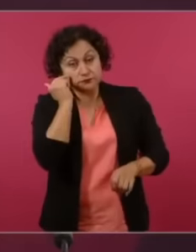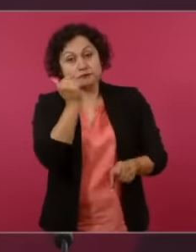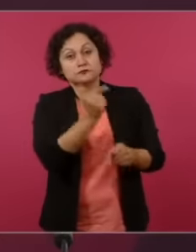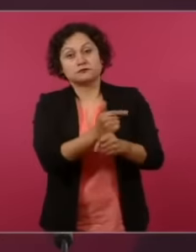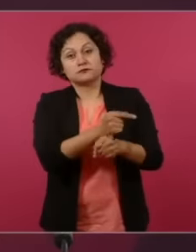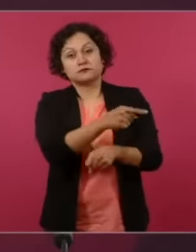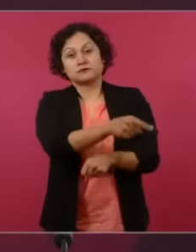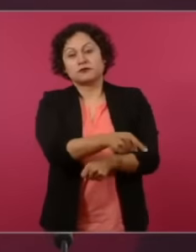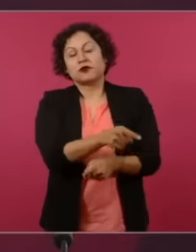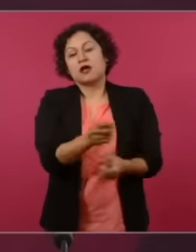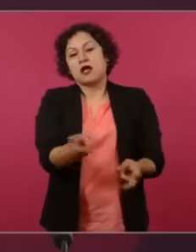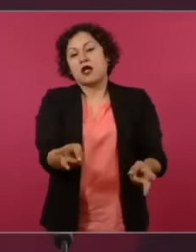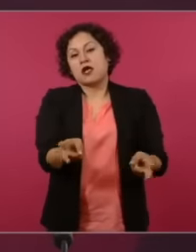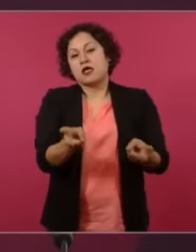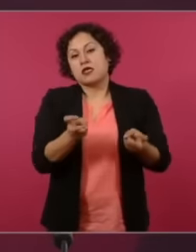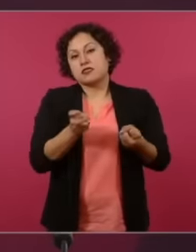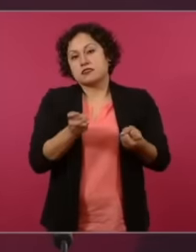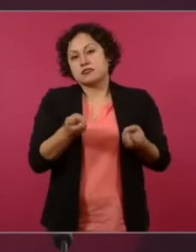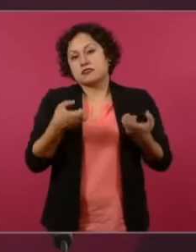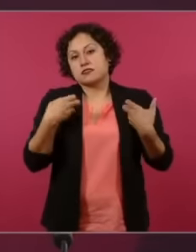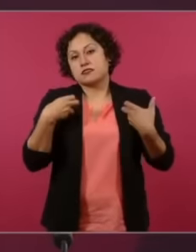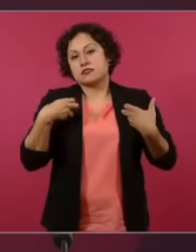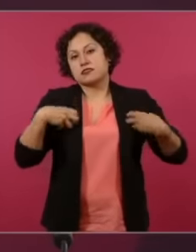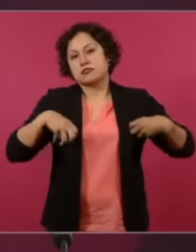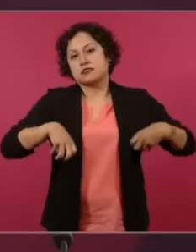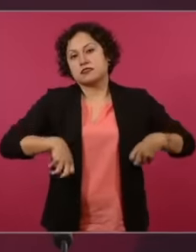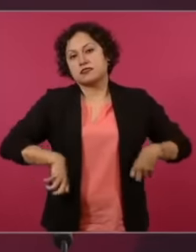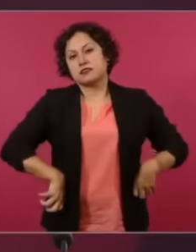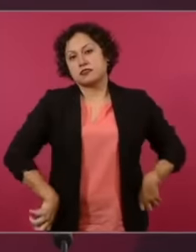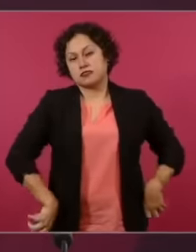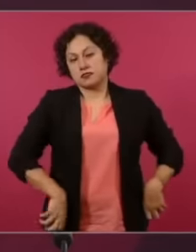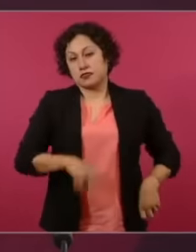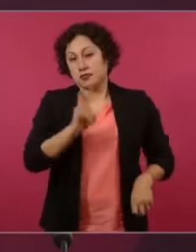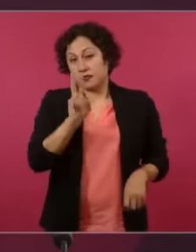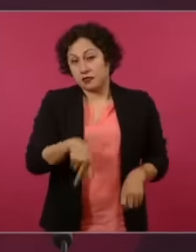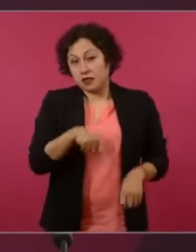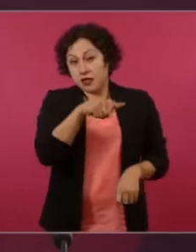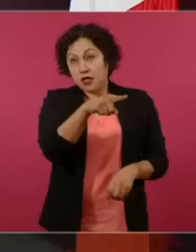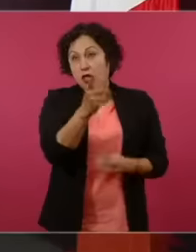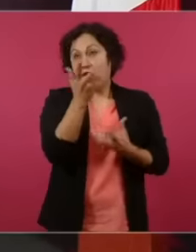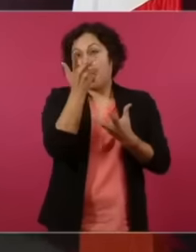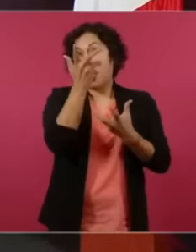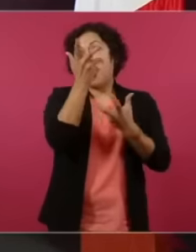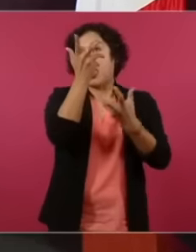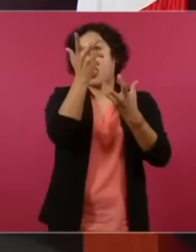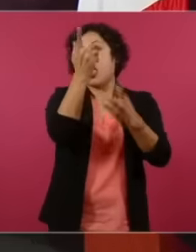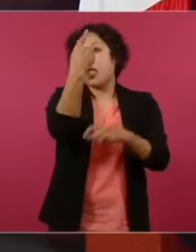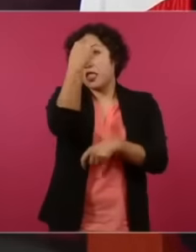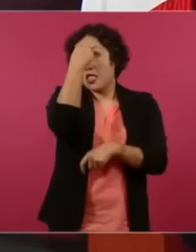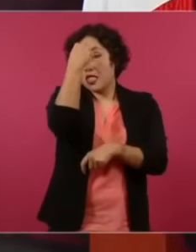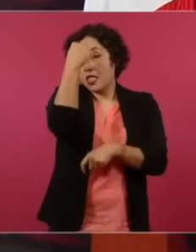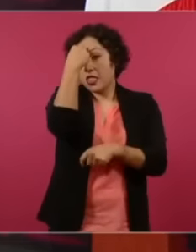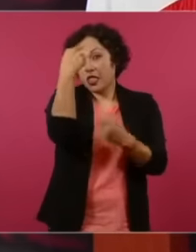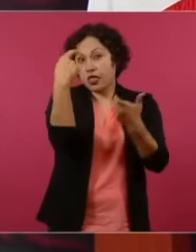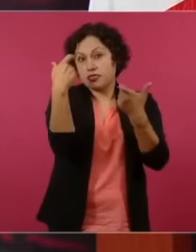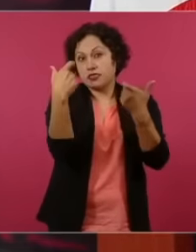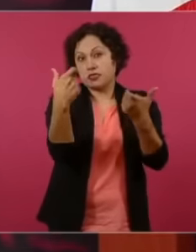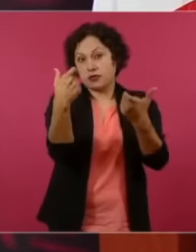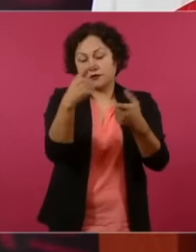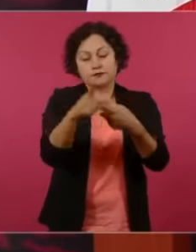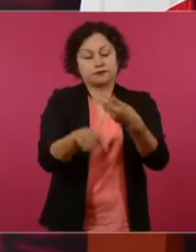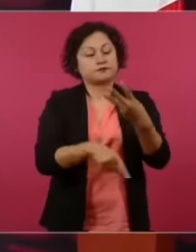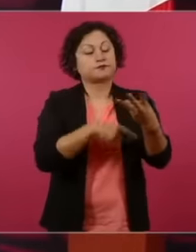very thieves, that is, their God is money and the third thing is they are very